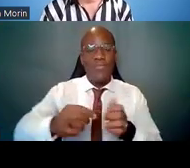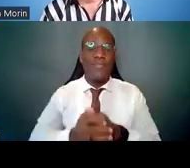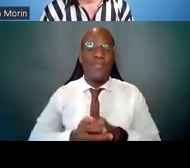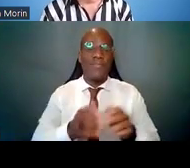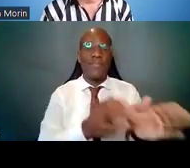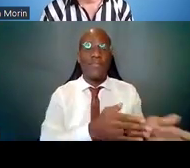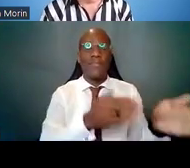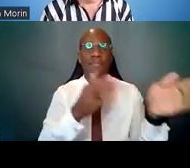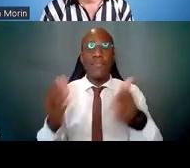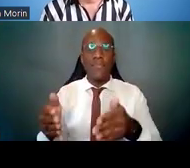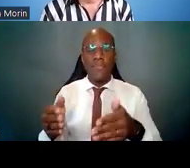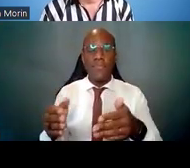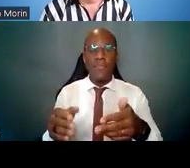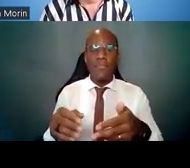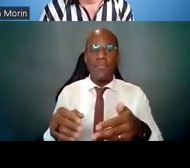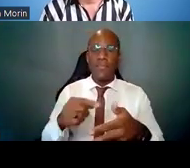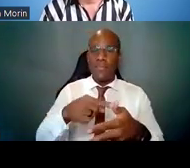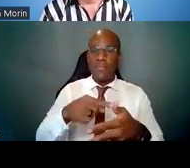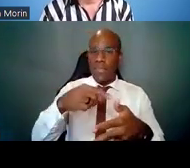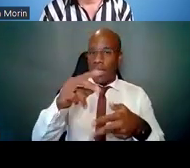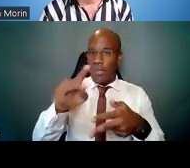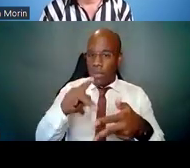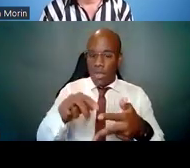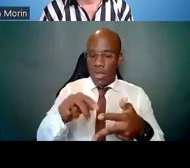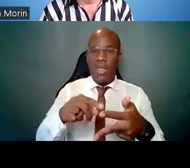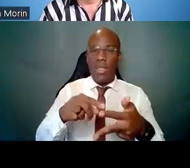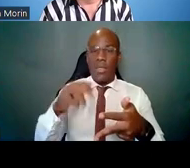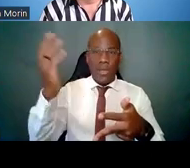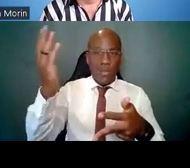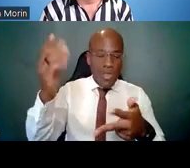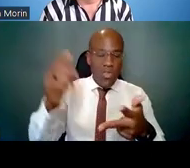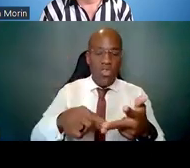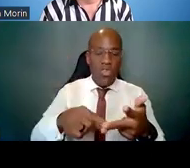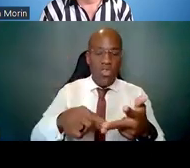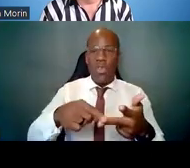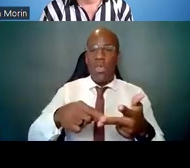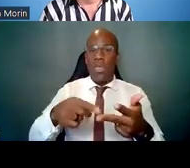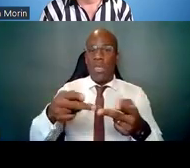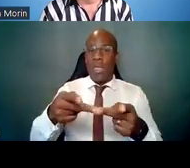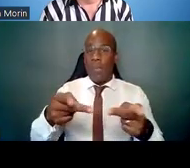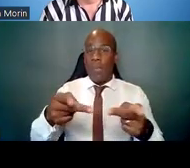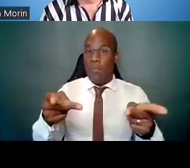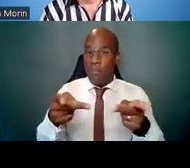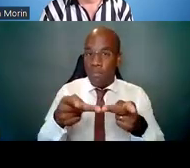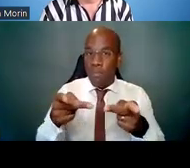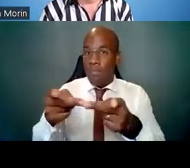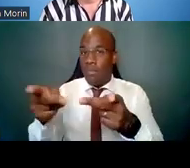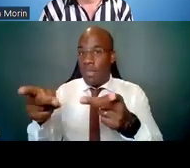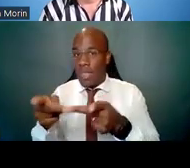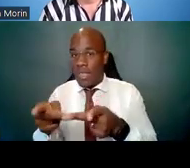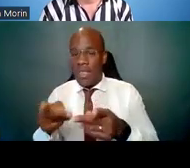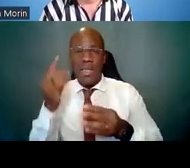of trying to move forward your career, you'll want to think about what professional conferences